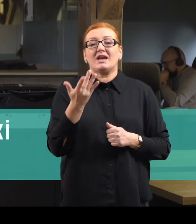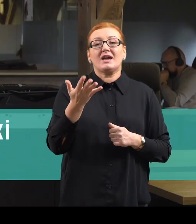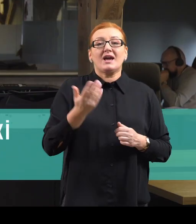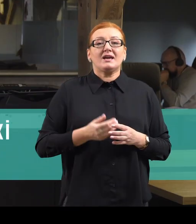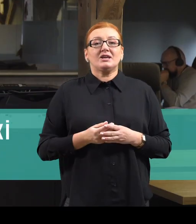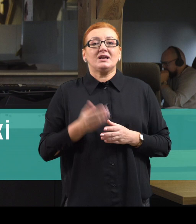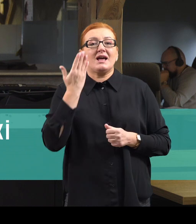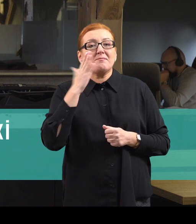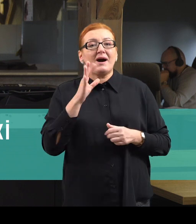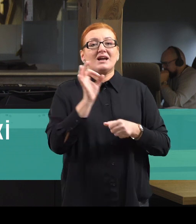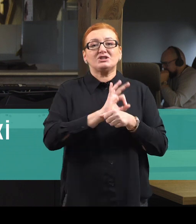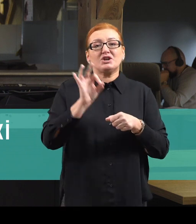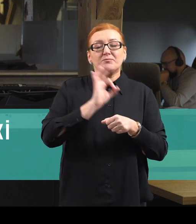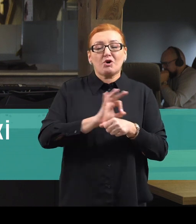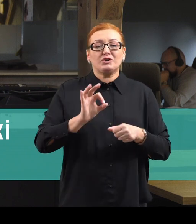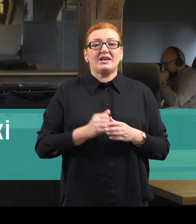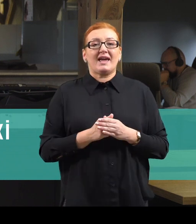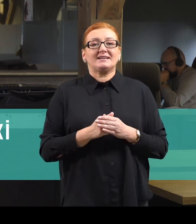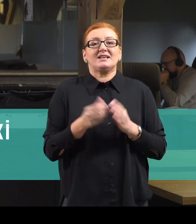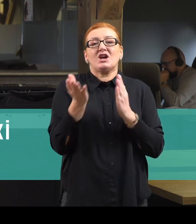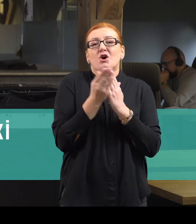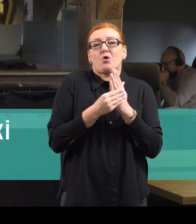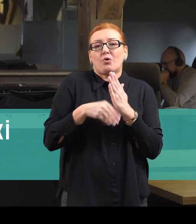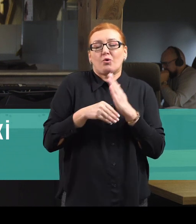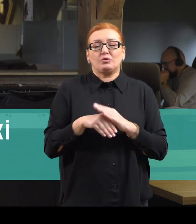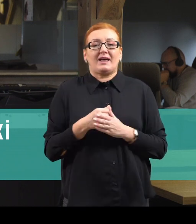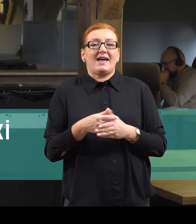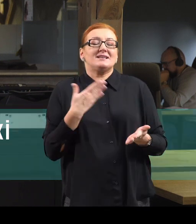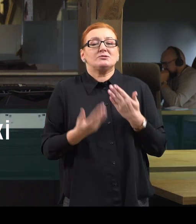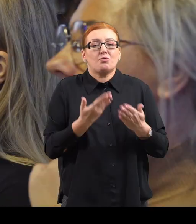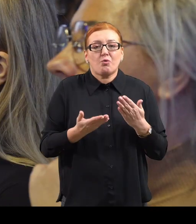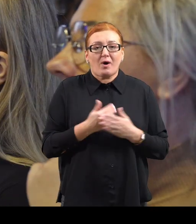how poorer those projects would be, less sustainable.